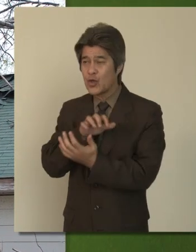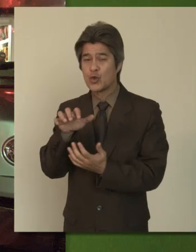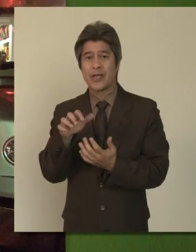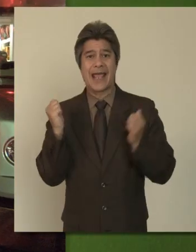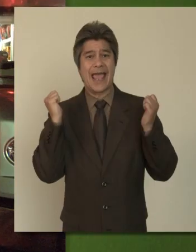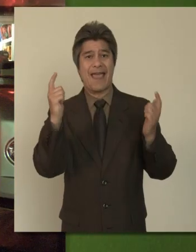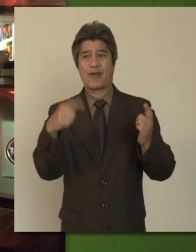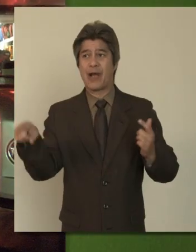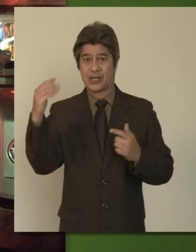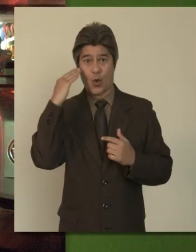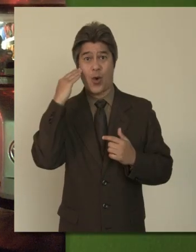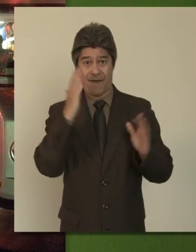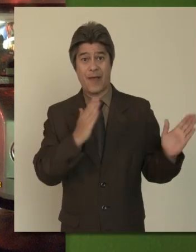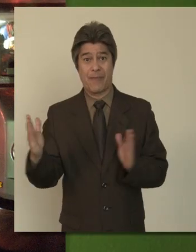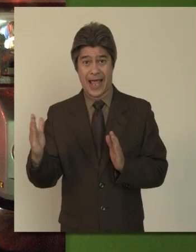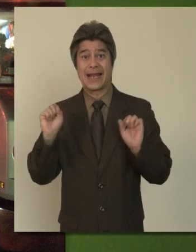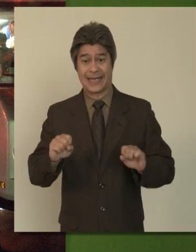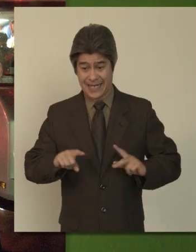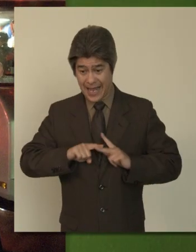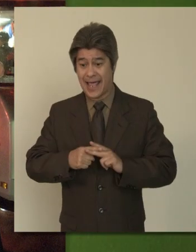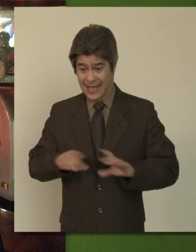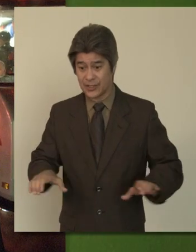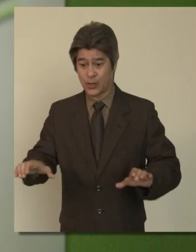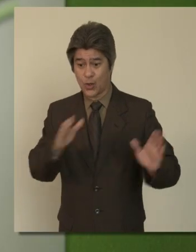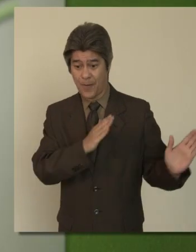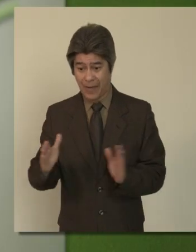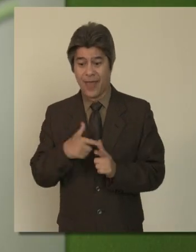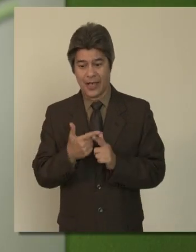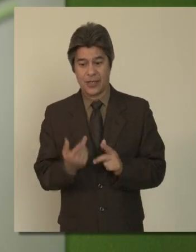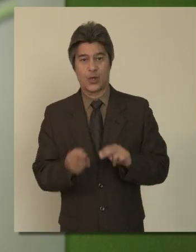factor. Confusion. If everybody’s aware of the plan and can execute the plan,